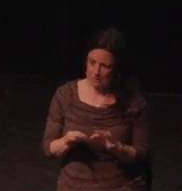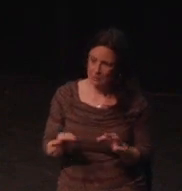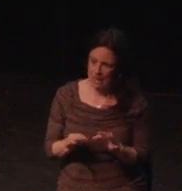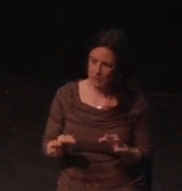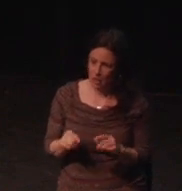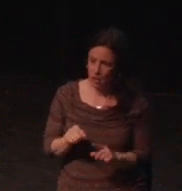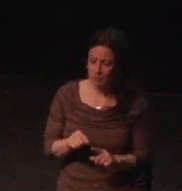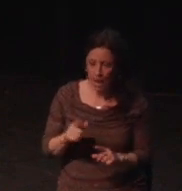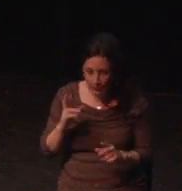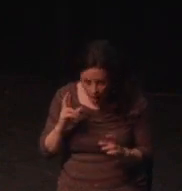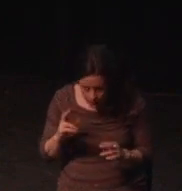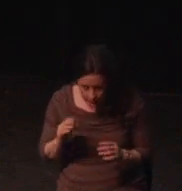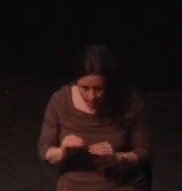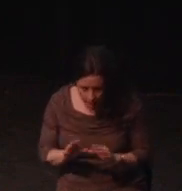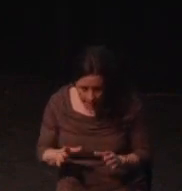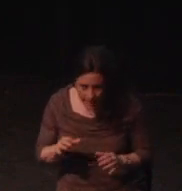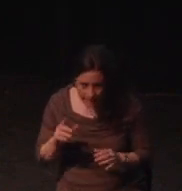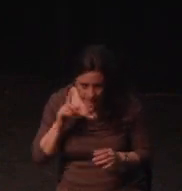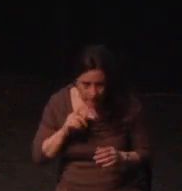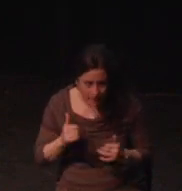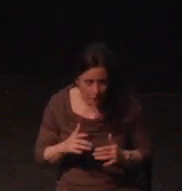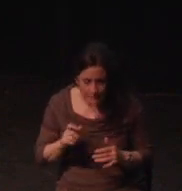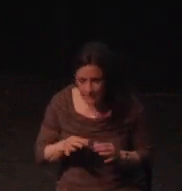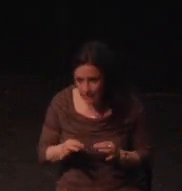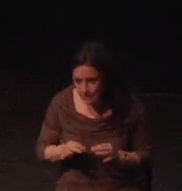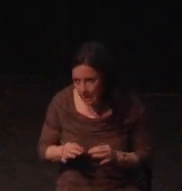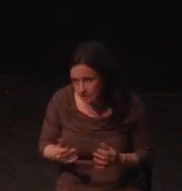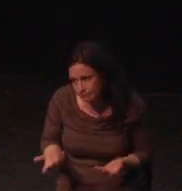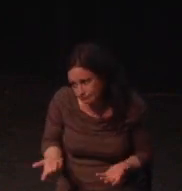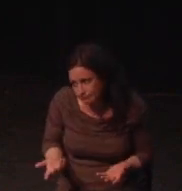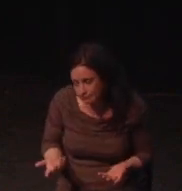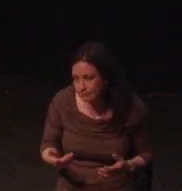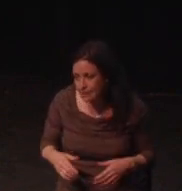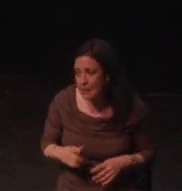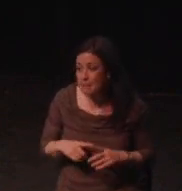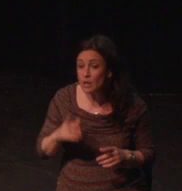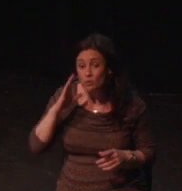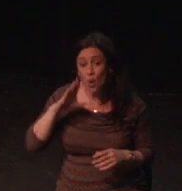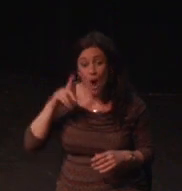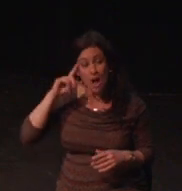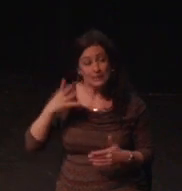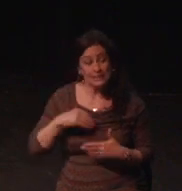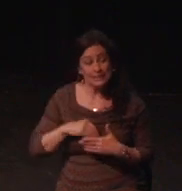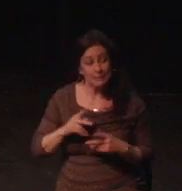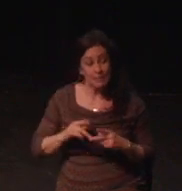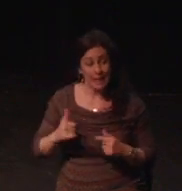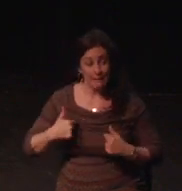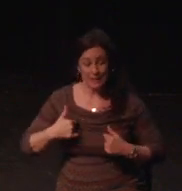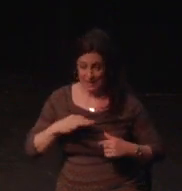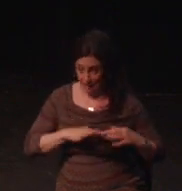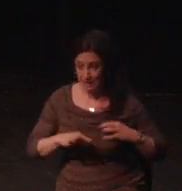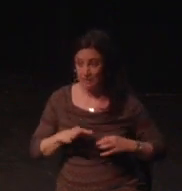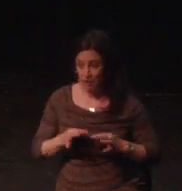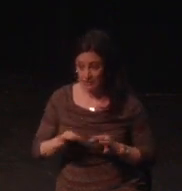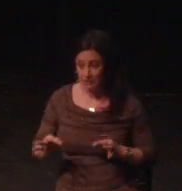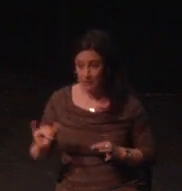So, we've acknowledged that accessibility can seem like a monumental task, but I also want to gently say, maybe, it's not as complicated as it might